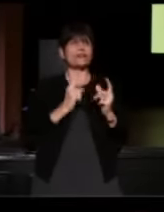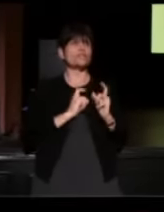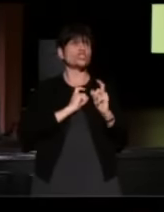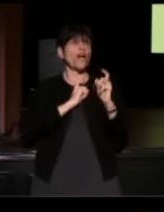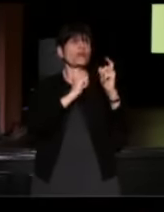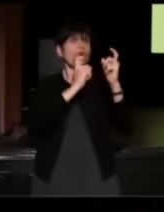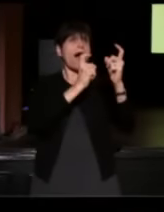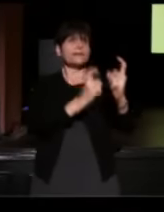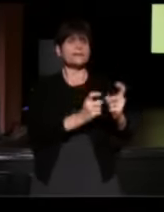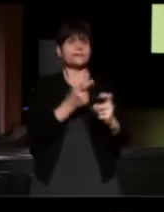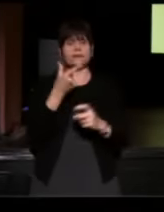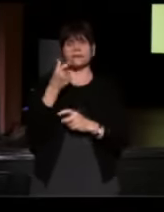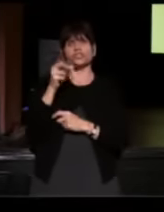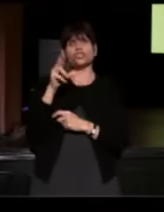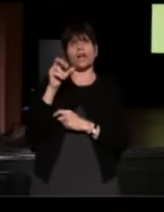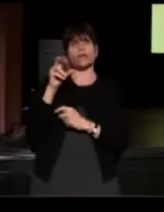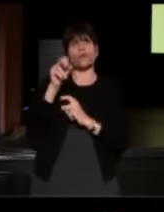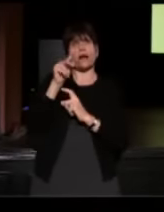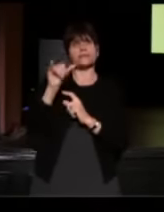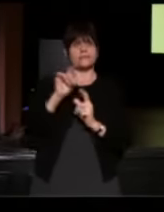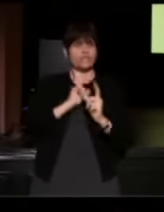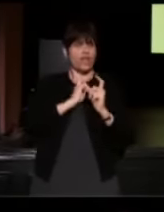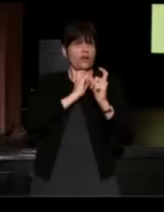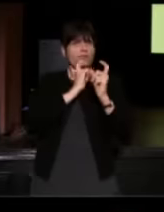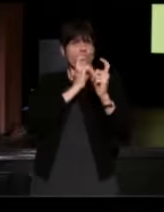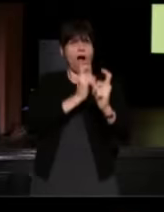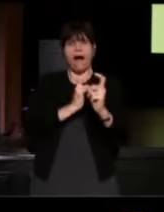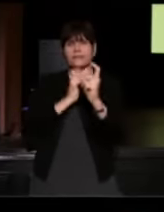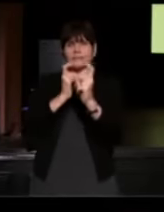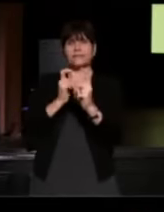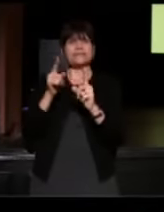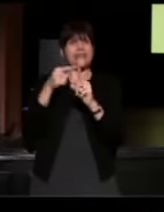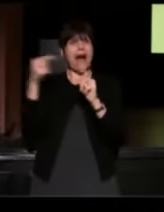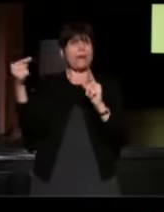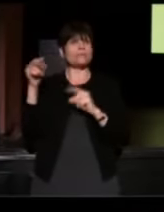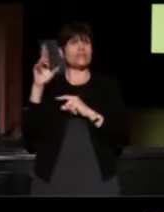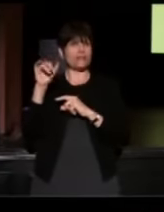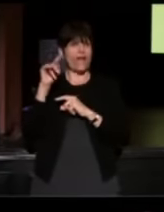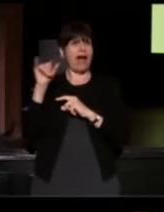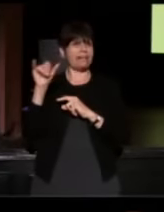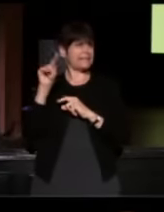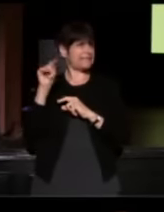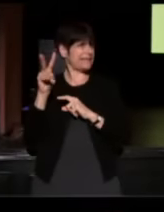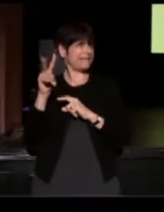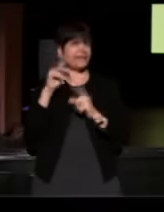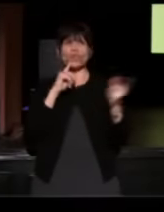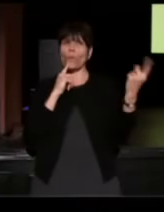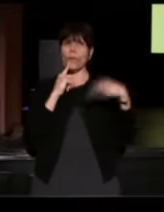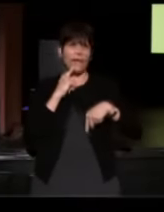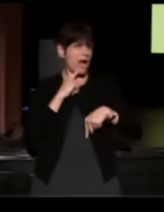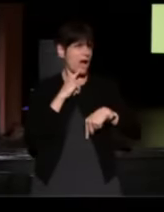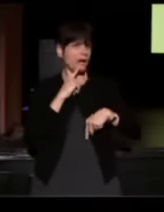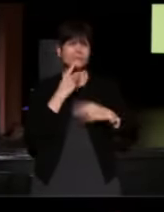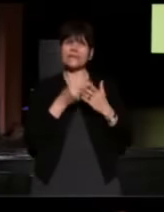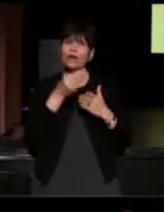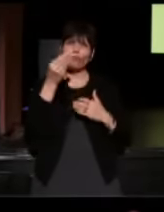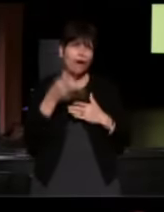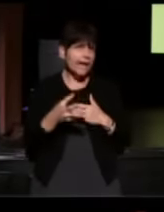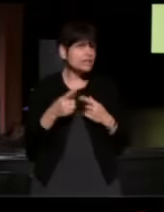is so much about generosity, It's kind of the opposite of reality TV. You know, nobody comes to StoryCorps to get rich, no one comes to get famous,